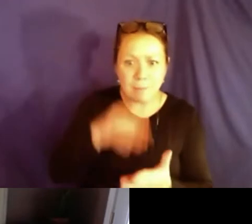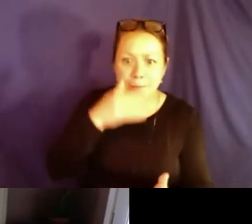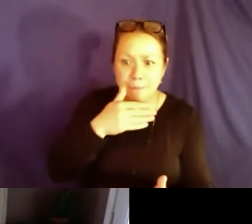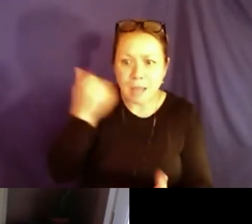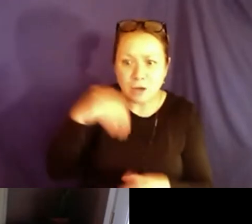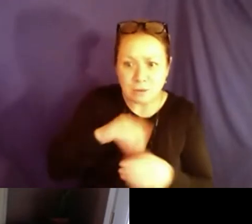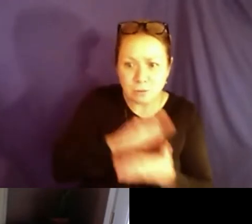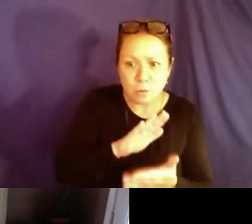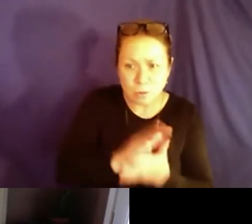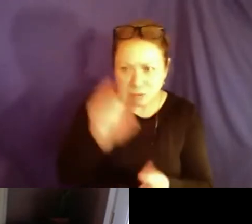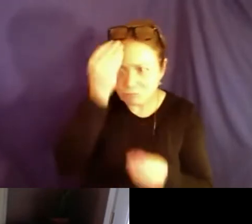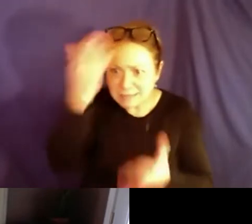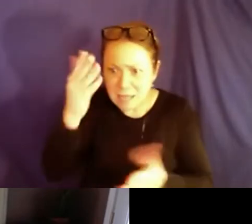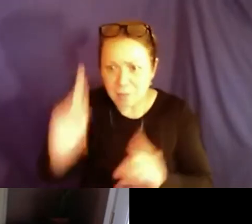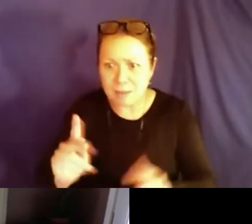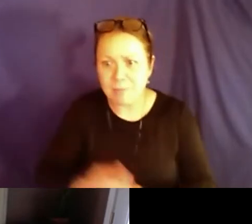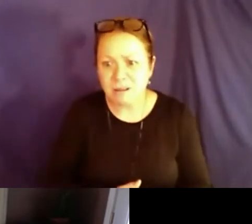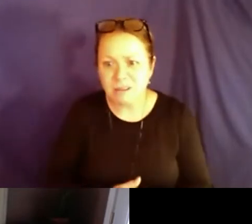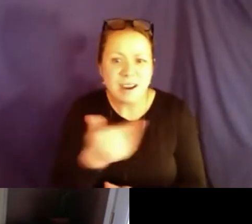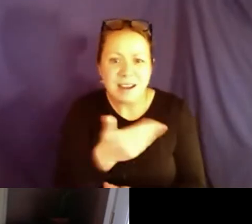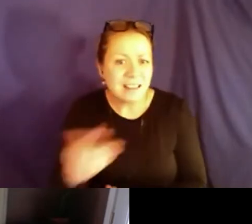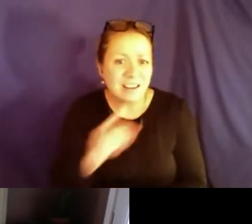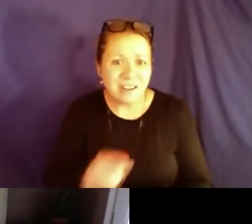to like access